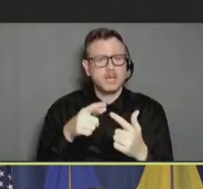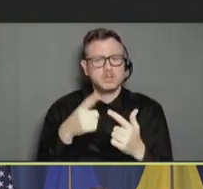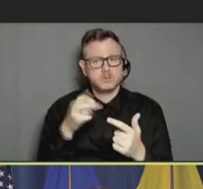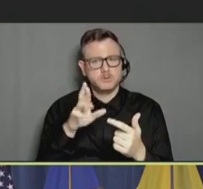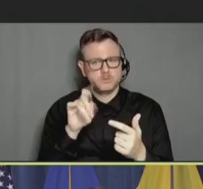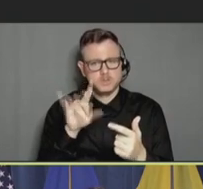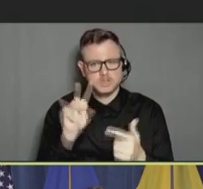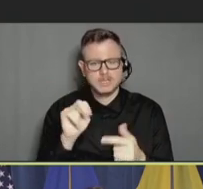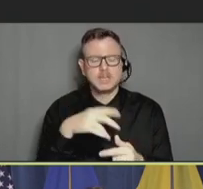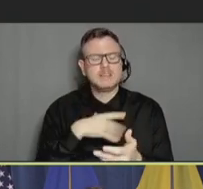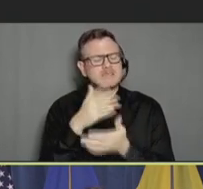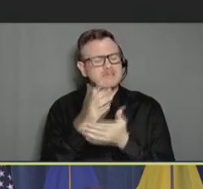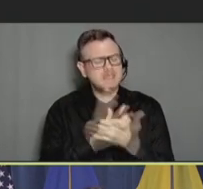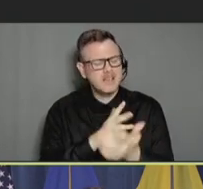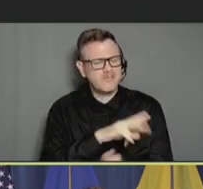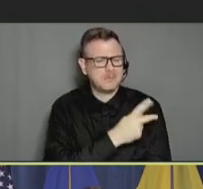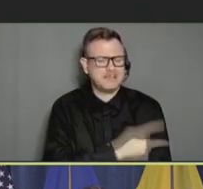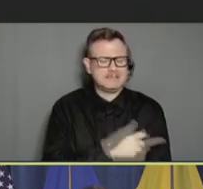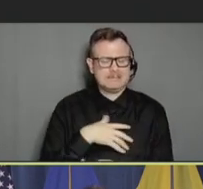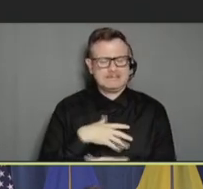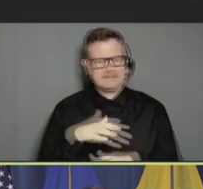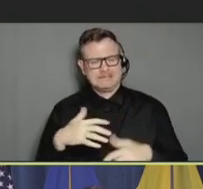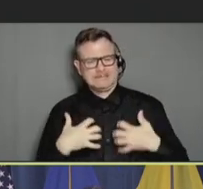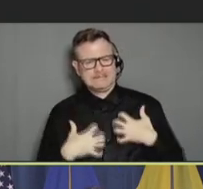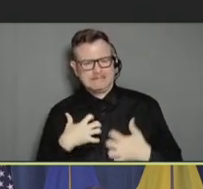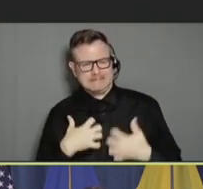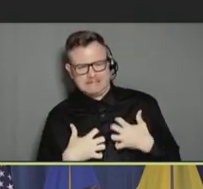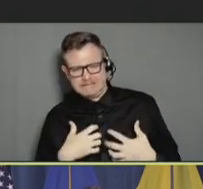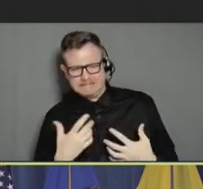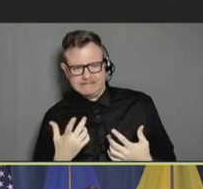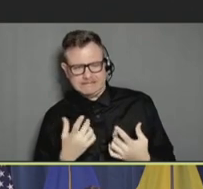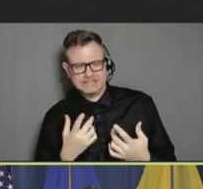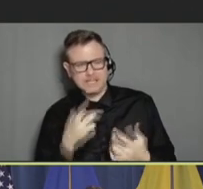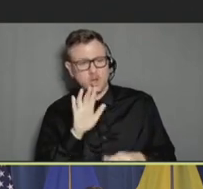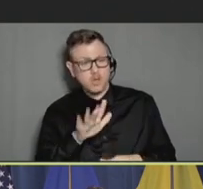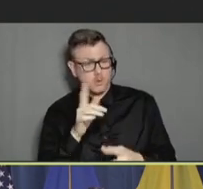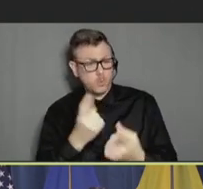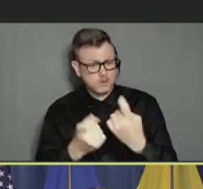They had questions. Some of their questions surprised me sometimes, but I would spend